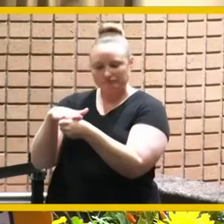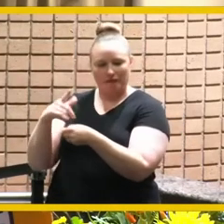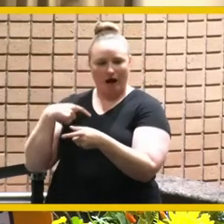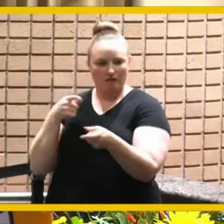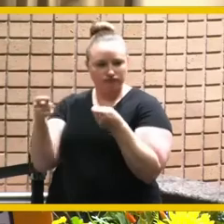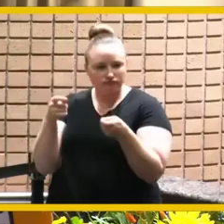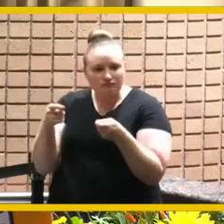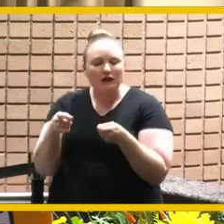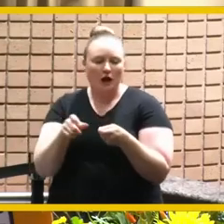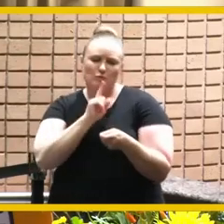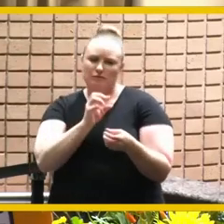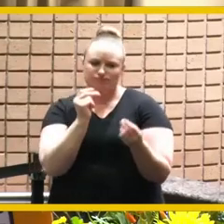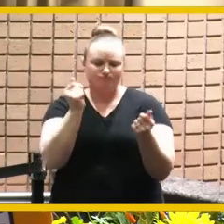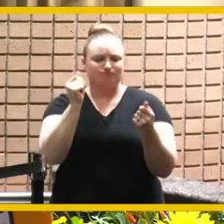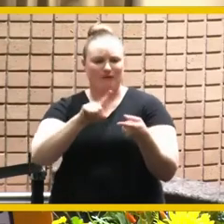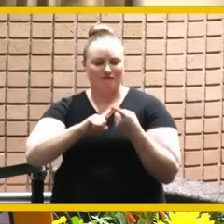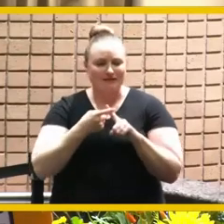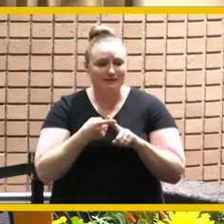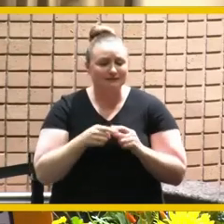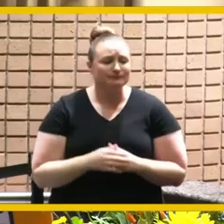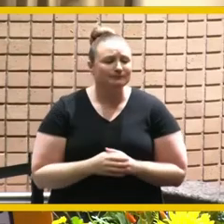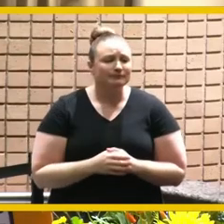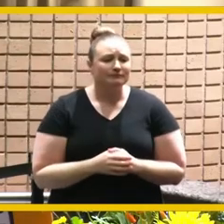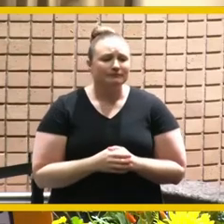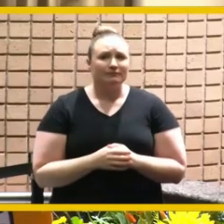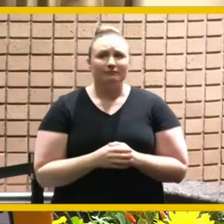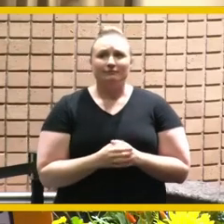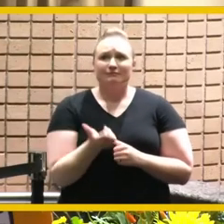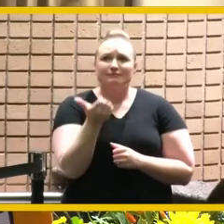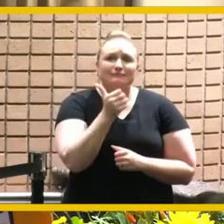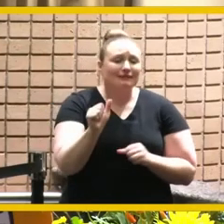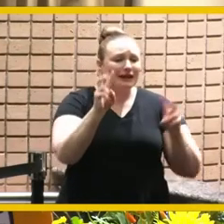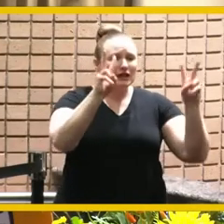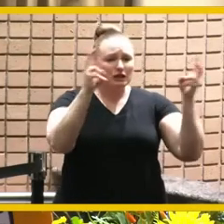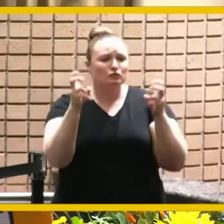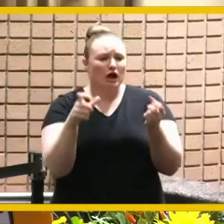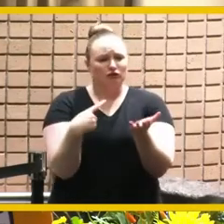to talk to you about issues which i appreciated because sometimes the police aren't always looked